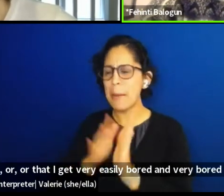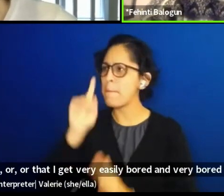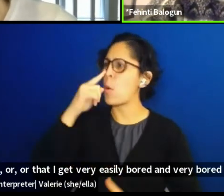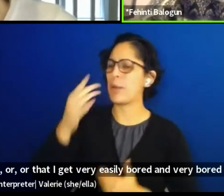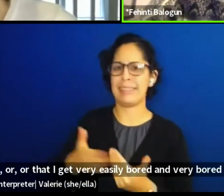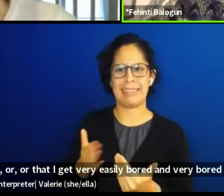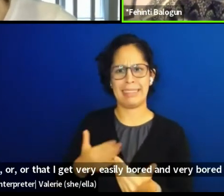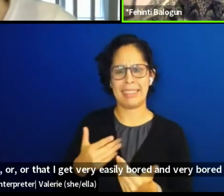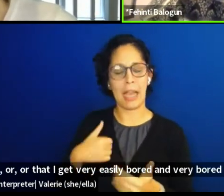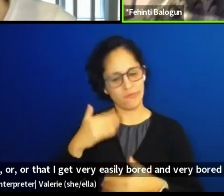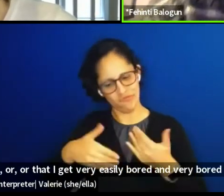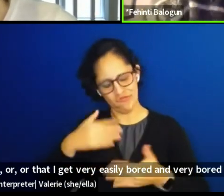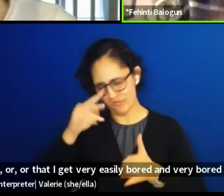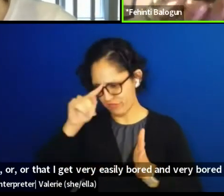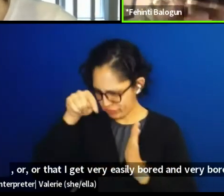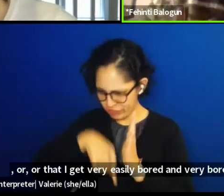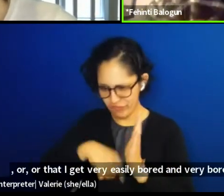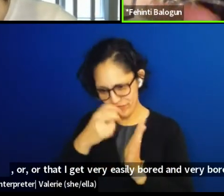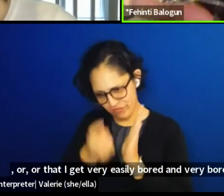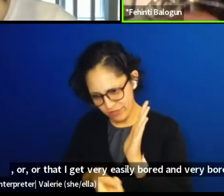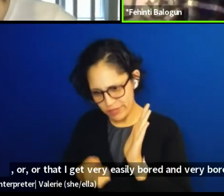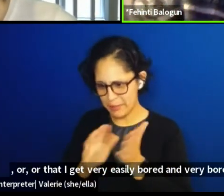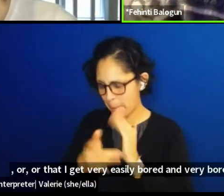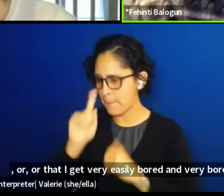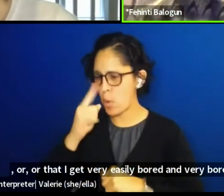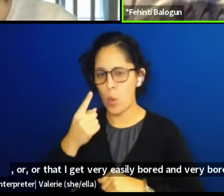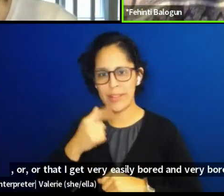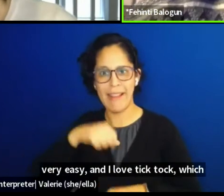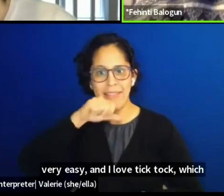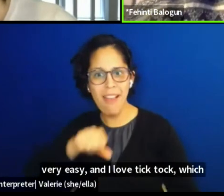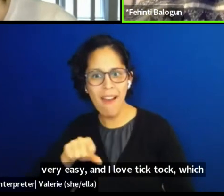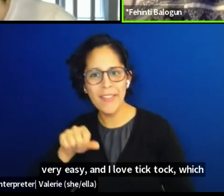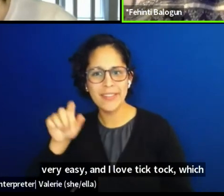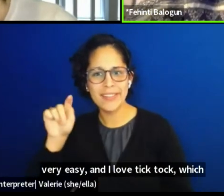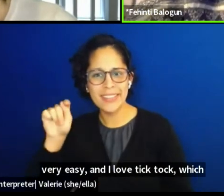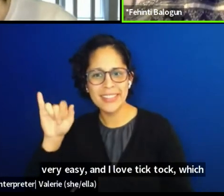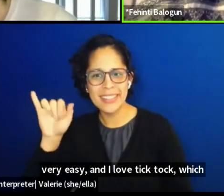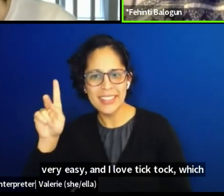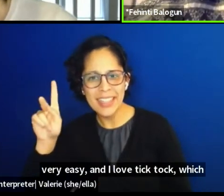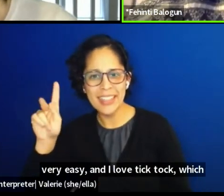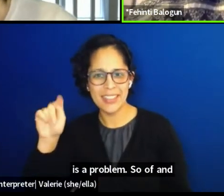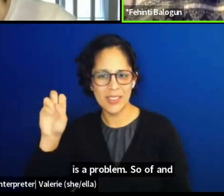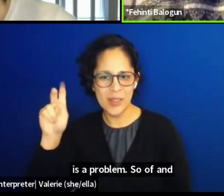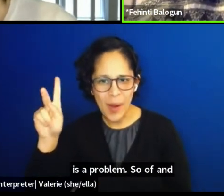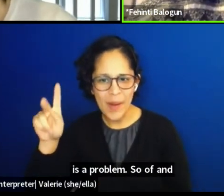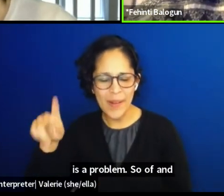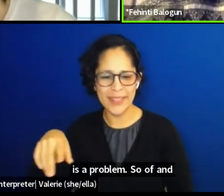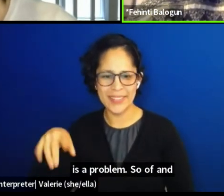And I love TikTok, which is a problem sort of. And I've got a short attention span.